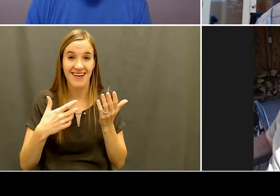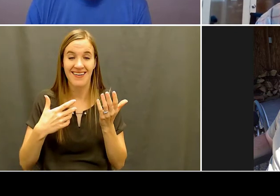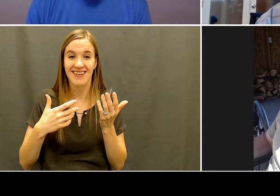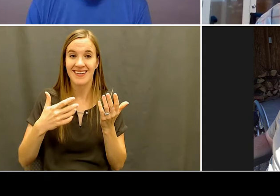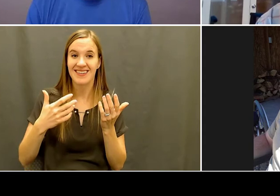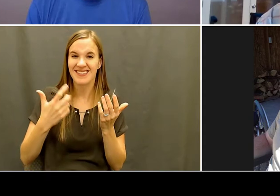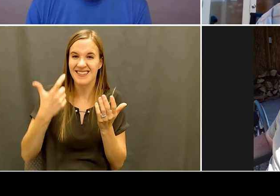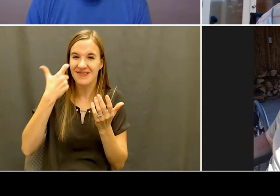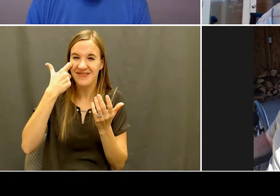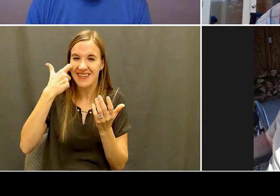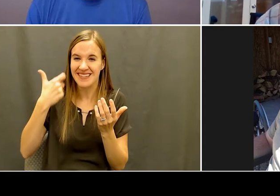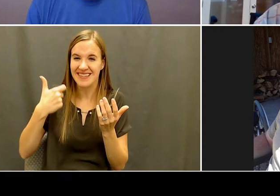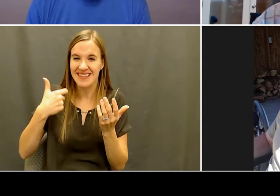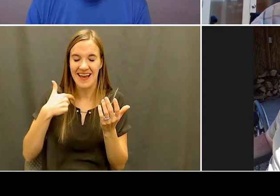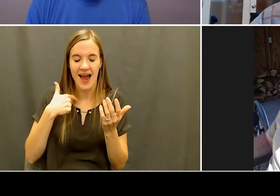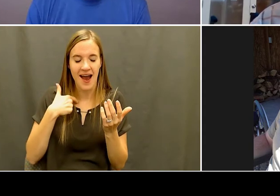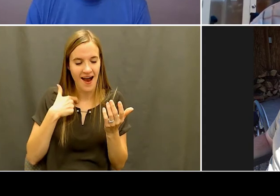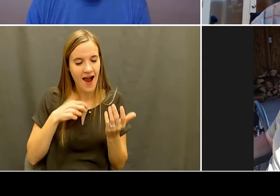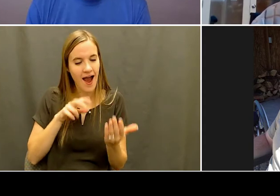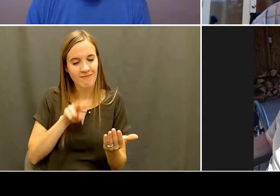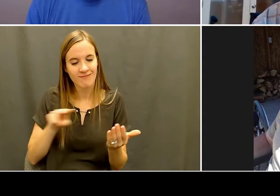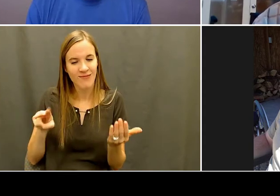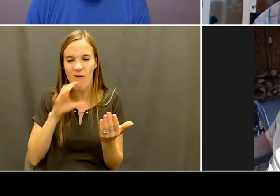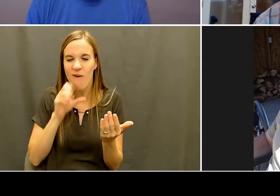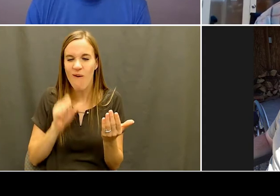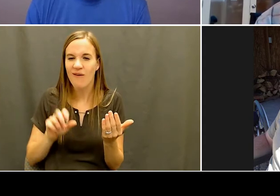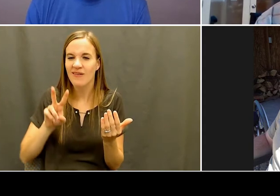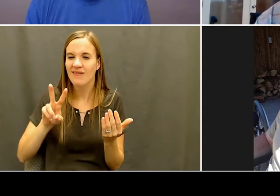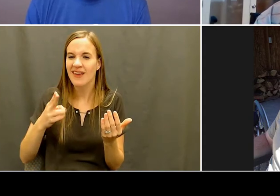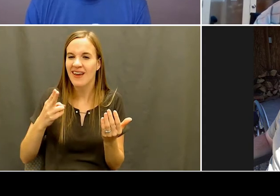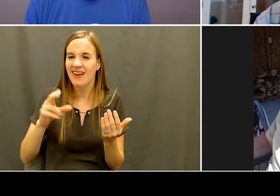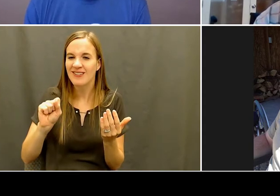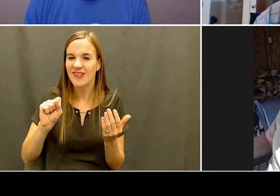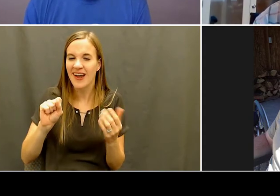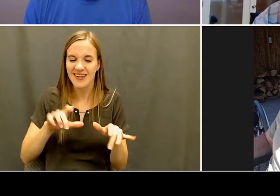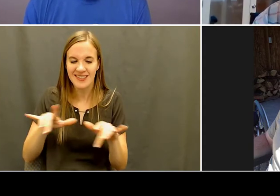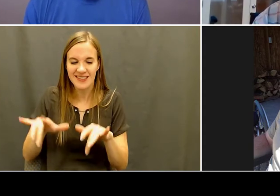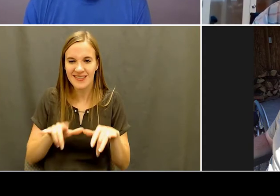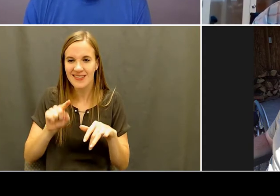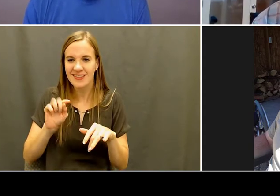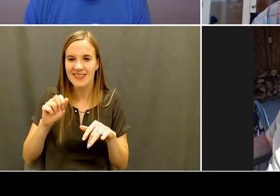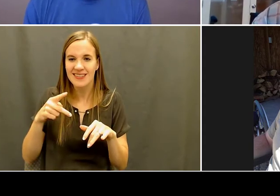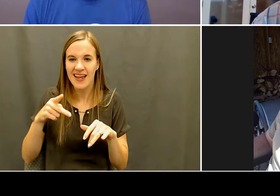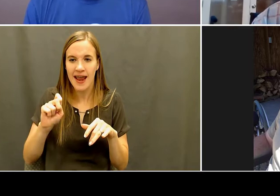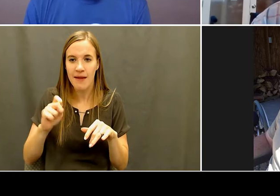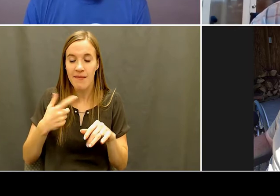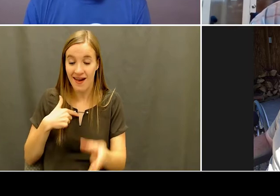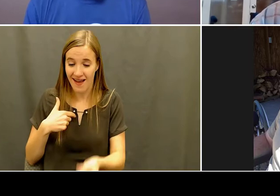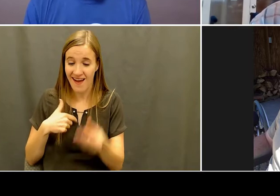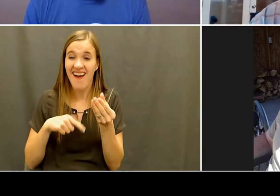stuff. That's yeah, it was pretty cool. Kelly: I remember when Jake went over to one of his first